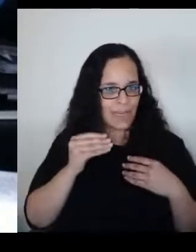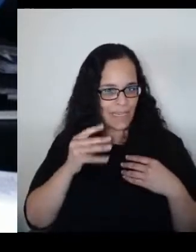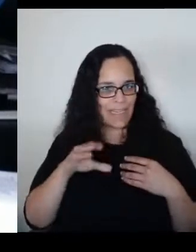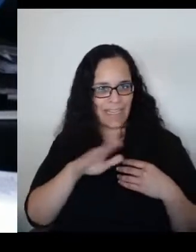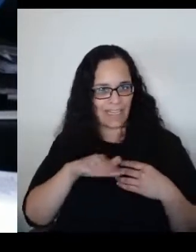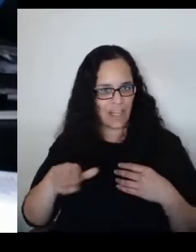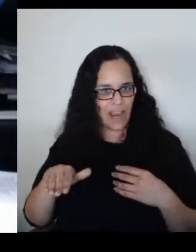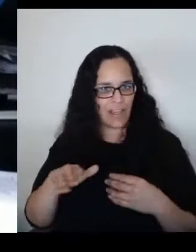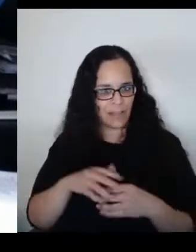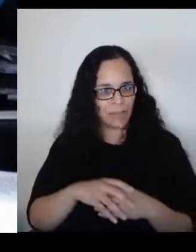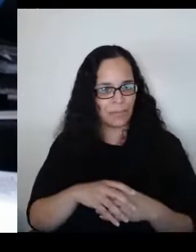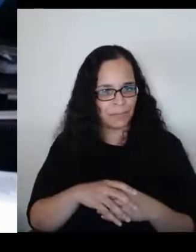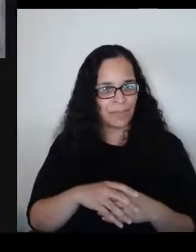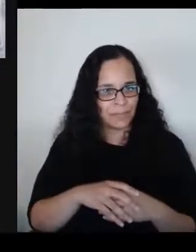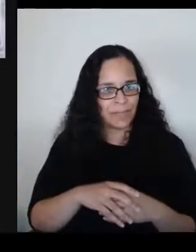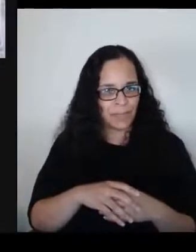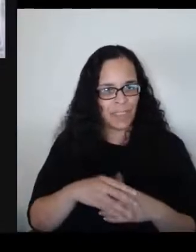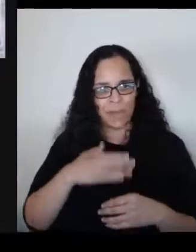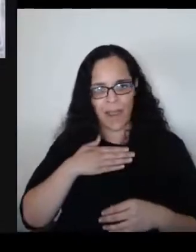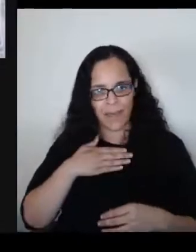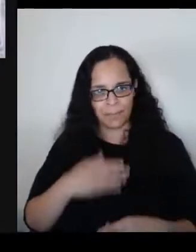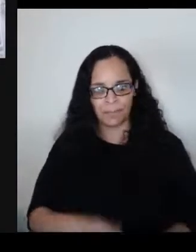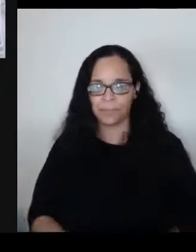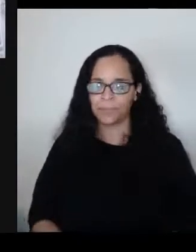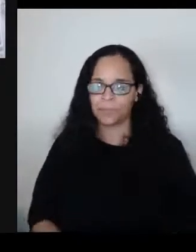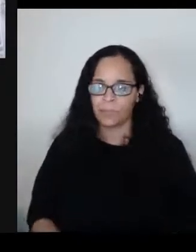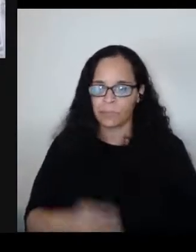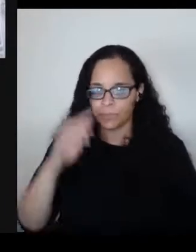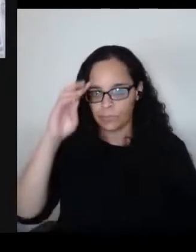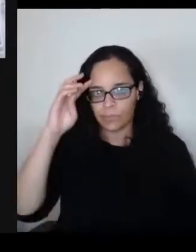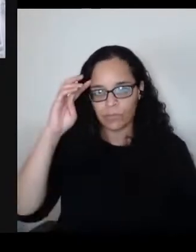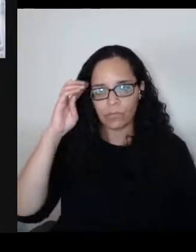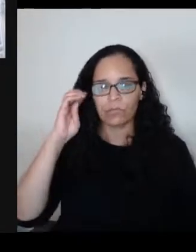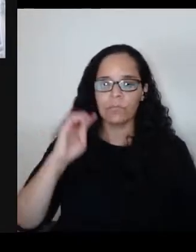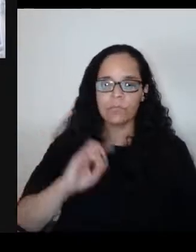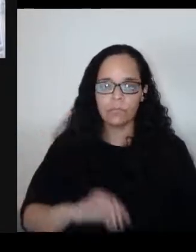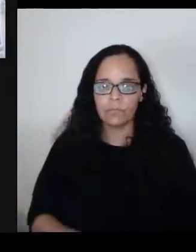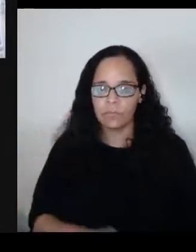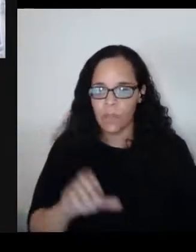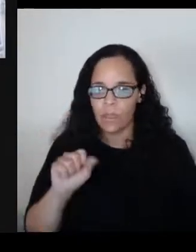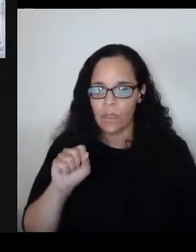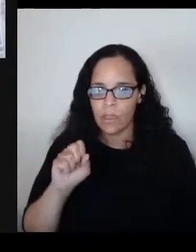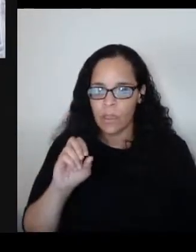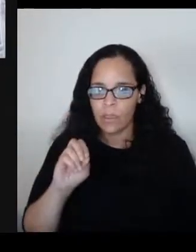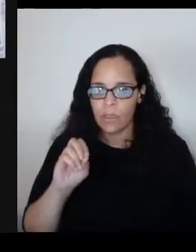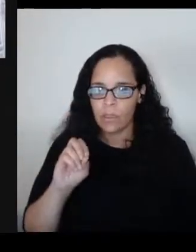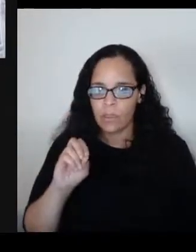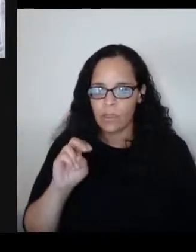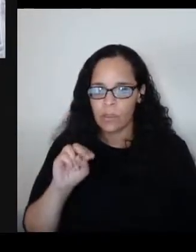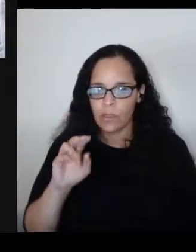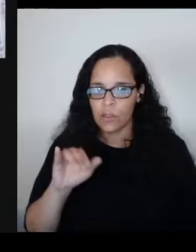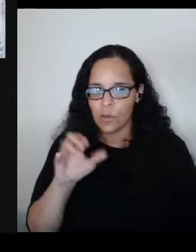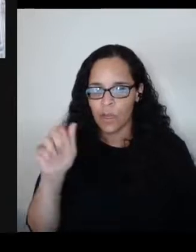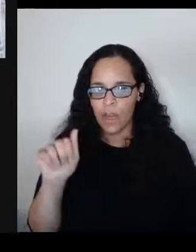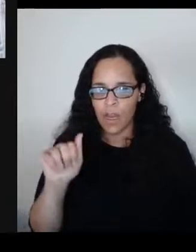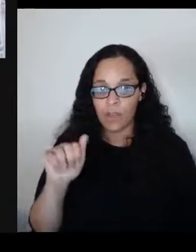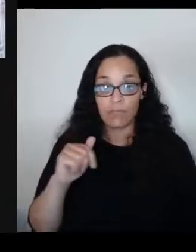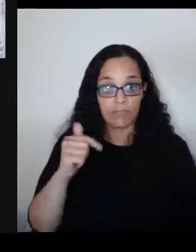Thank you. Sonja, I wonder if I could turn to you and ask you about the alarm bells that you hear right now.